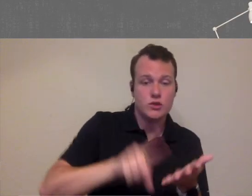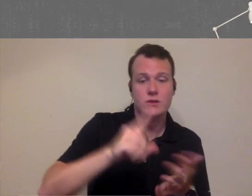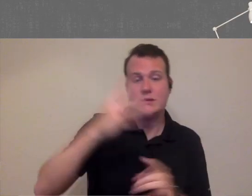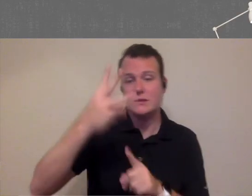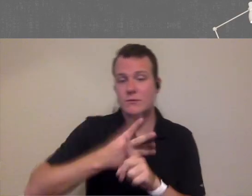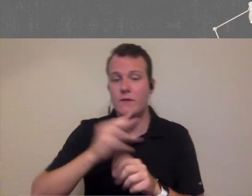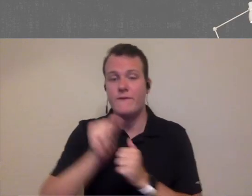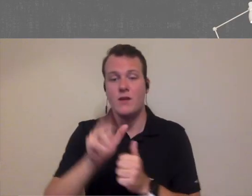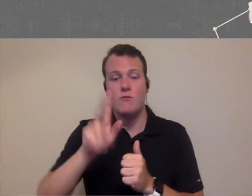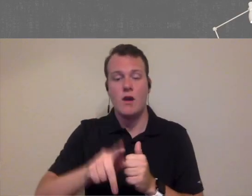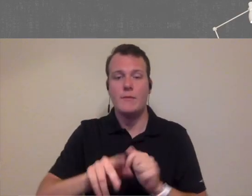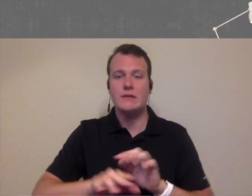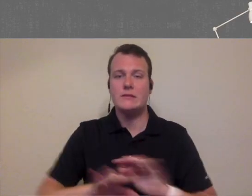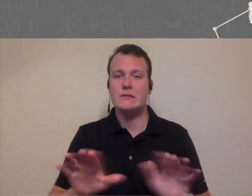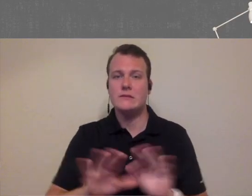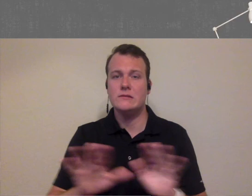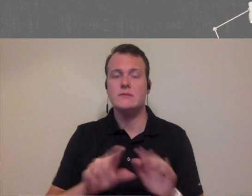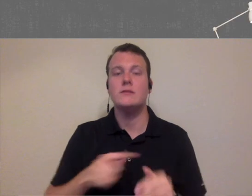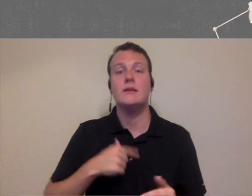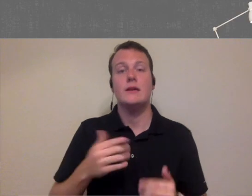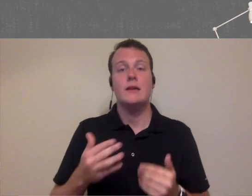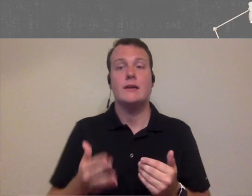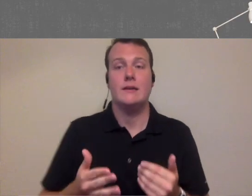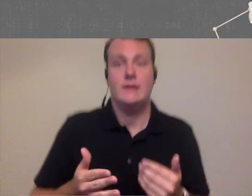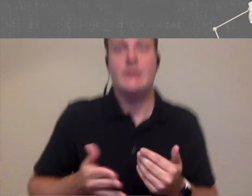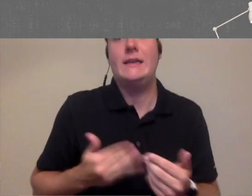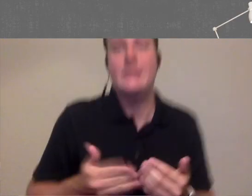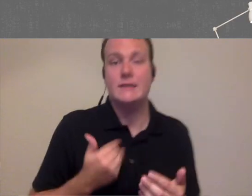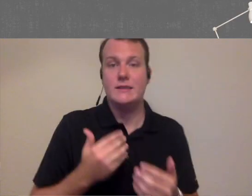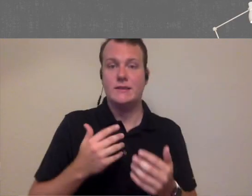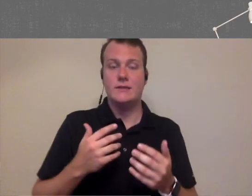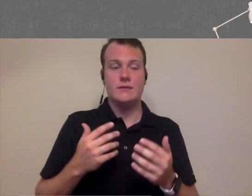because that's it's really easy to get into that and then you look at your